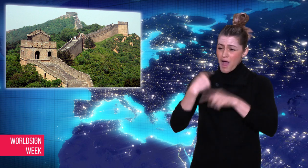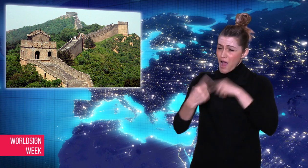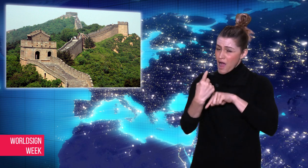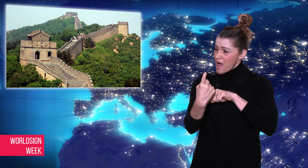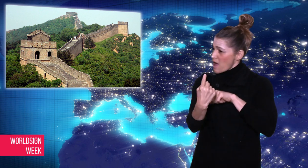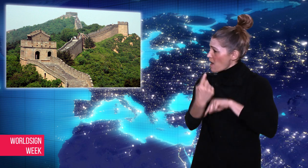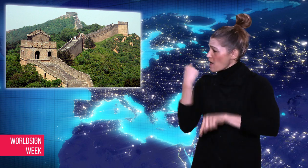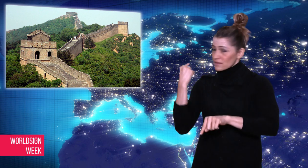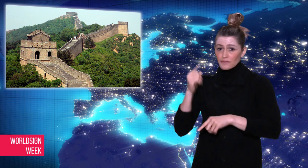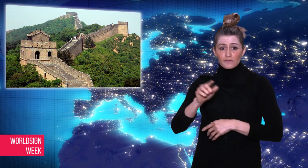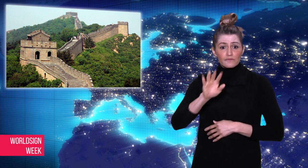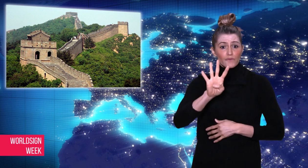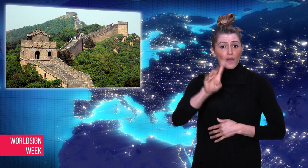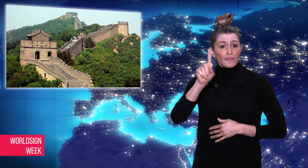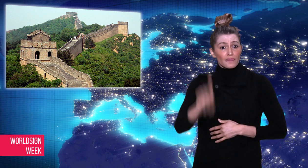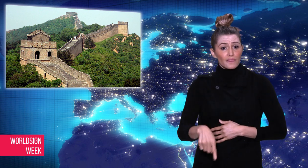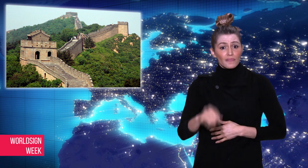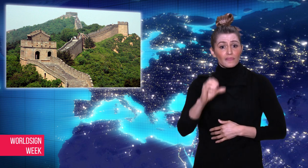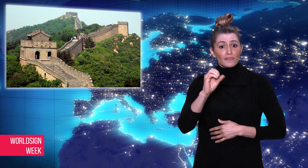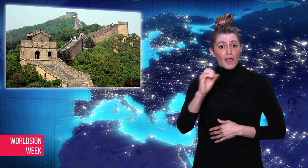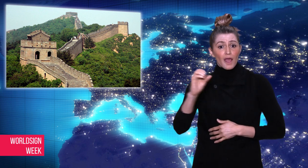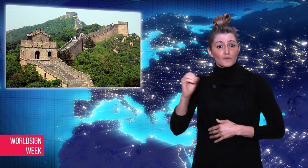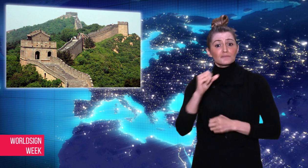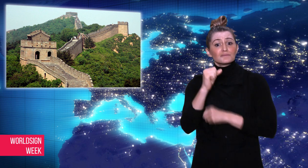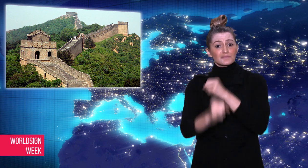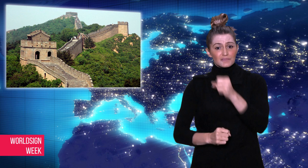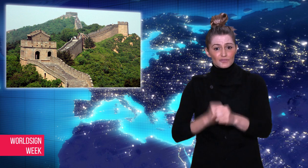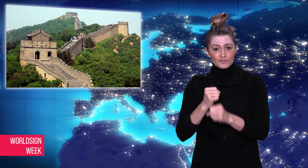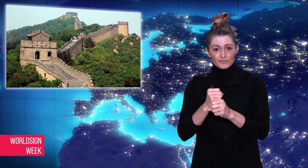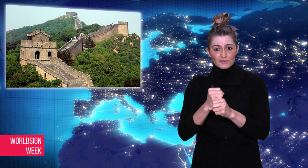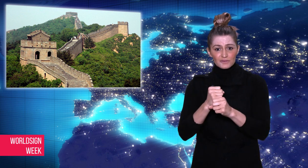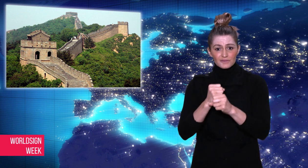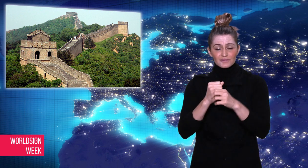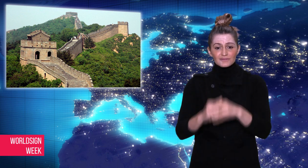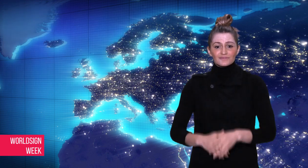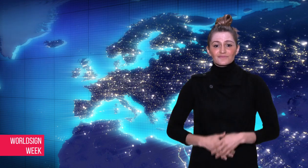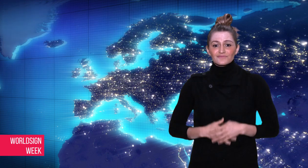back as far as 4,000 years.